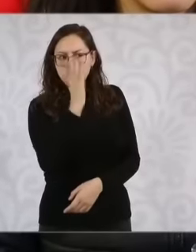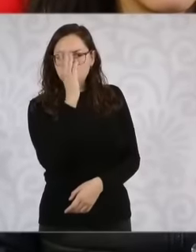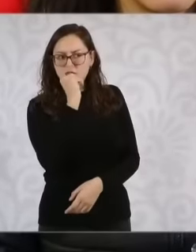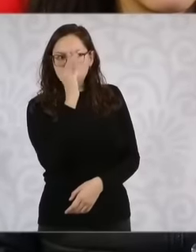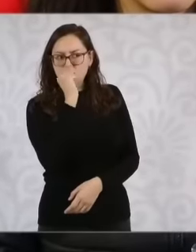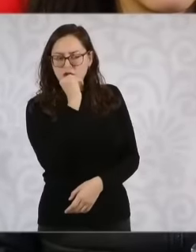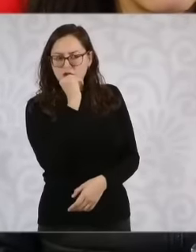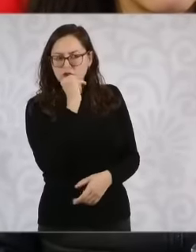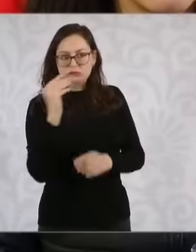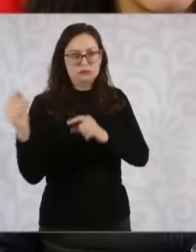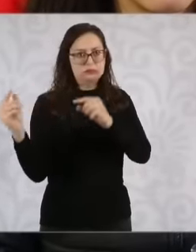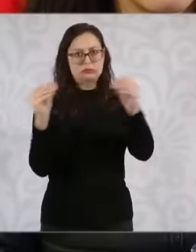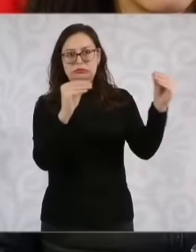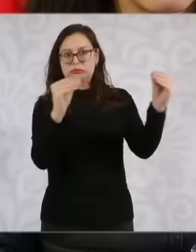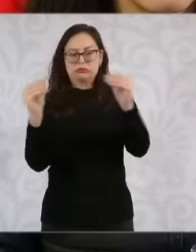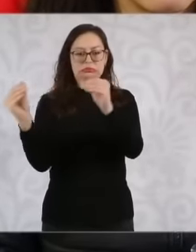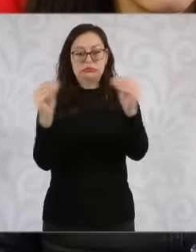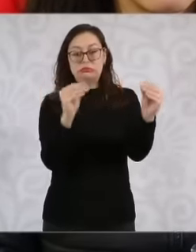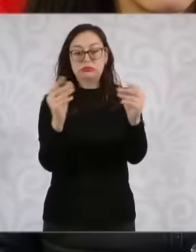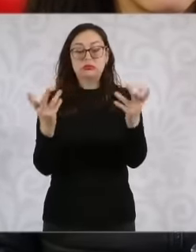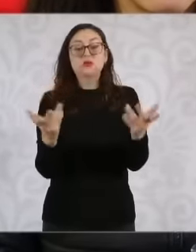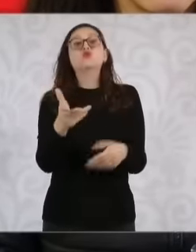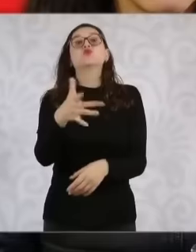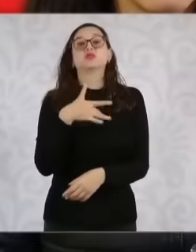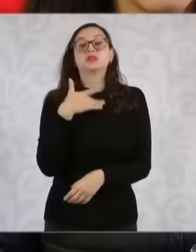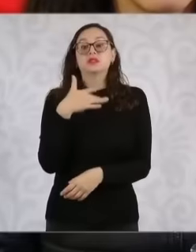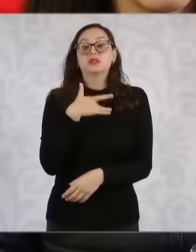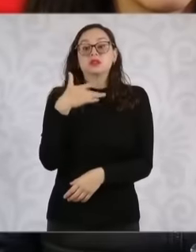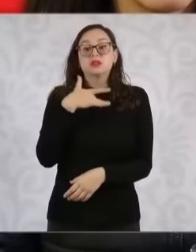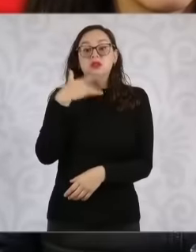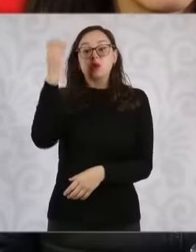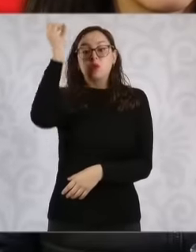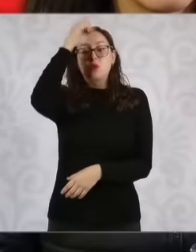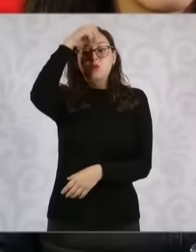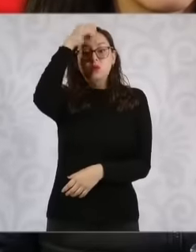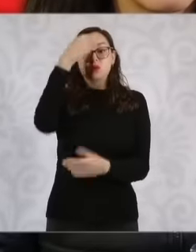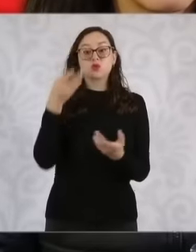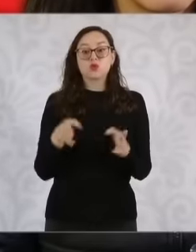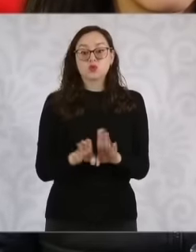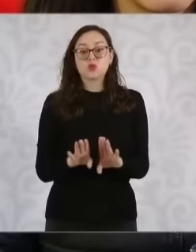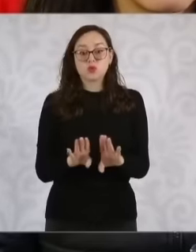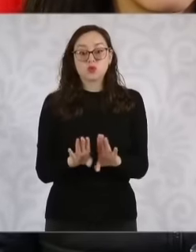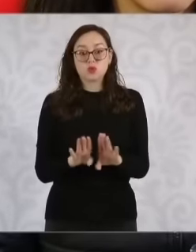secondary laws to ask him his position regarding this precisely this process that the INE begins